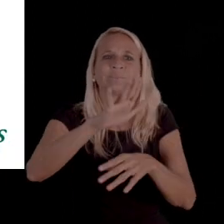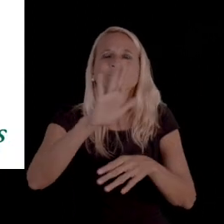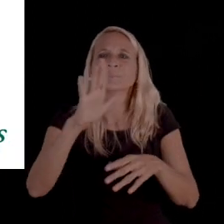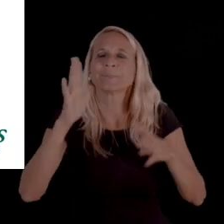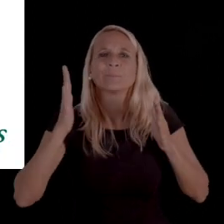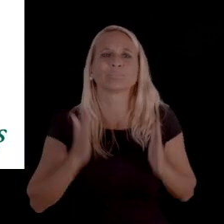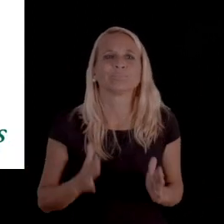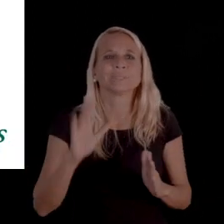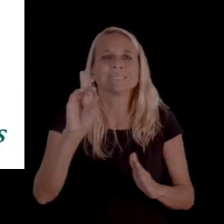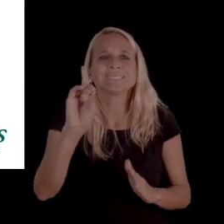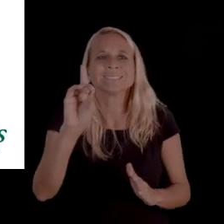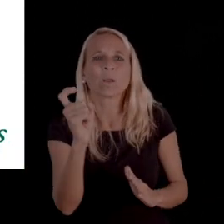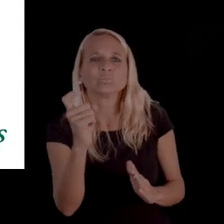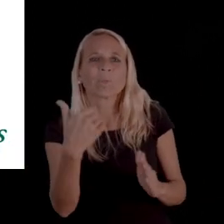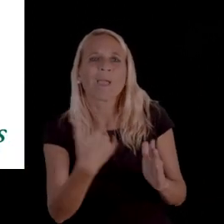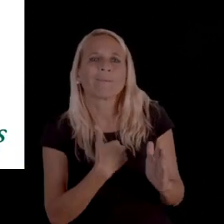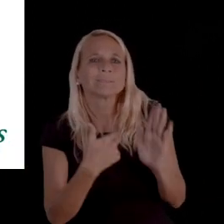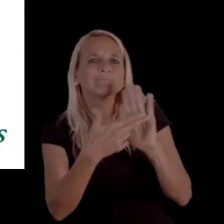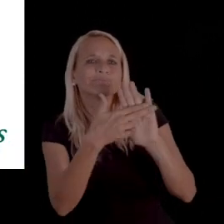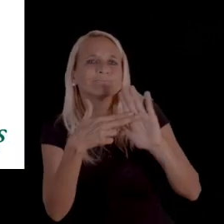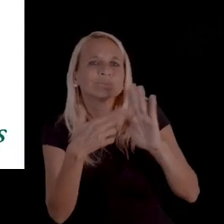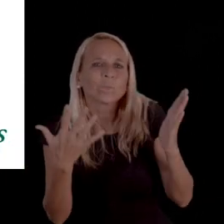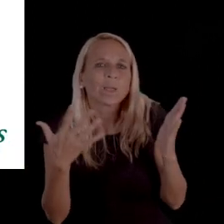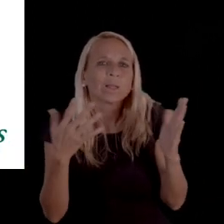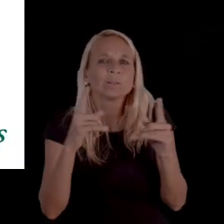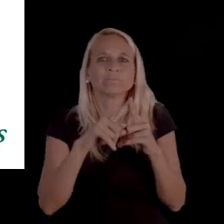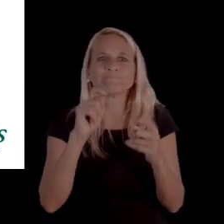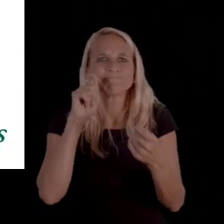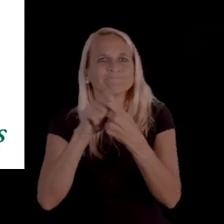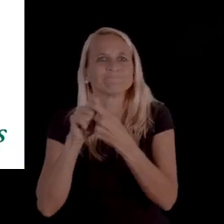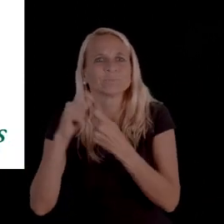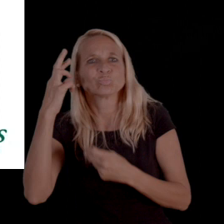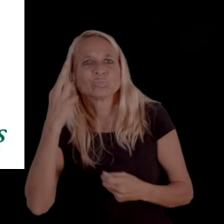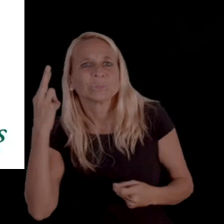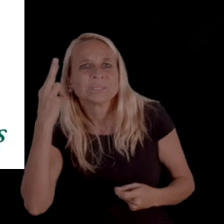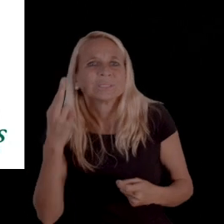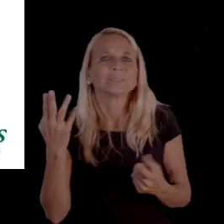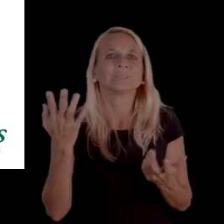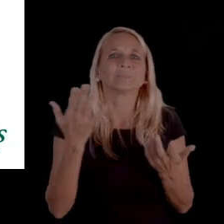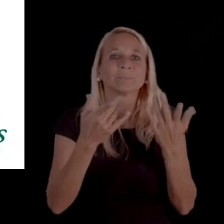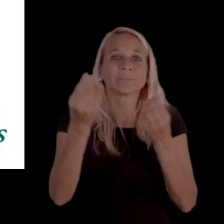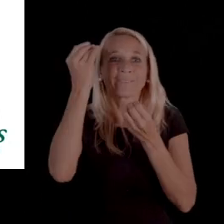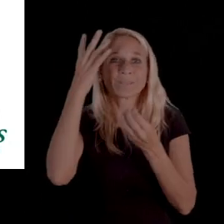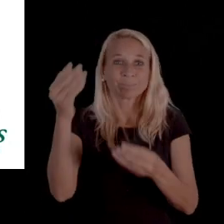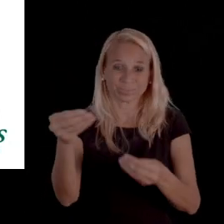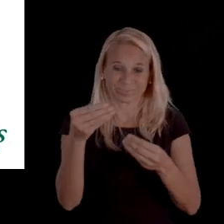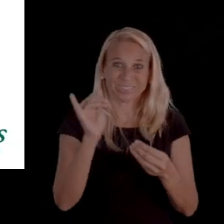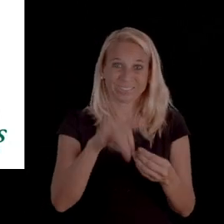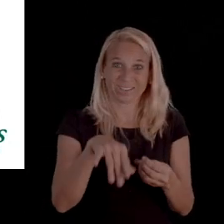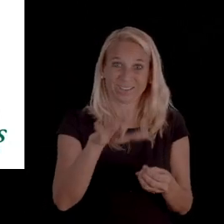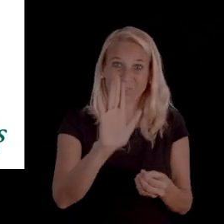versus tying the diagnosis to the actual reason. So, you might receive information